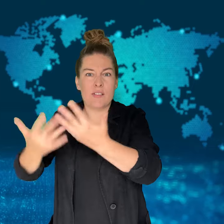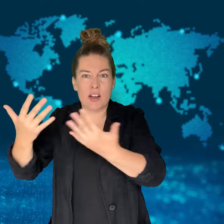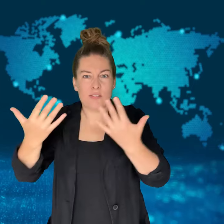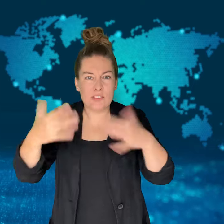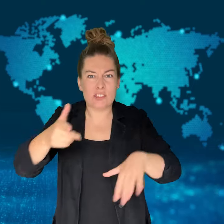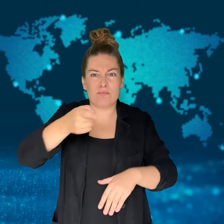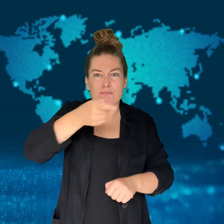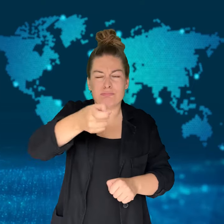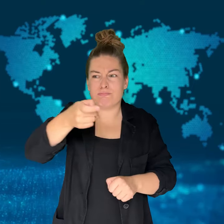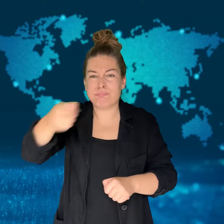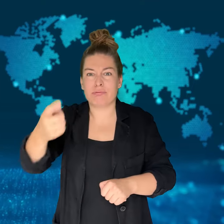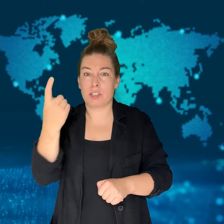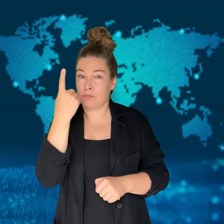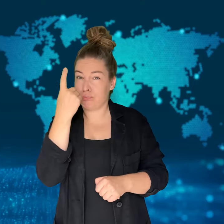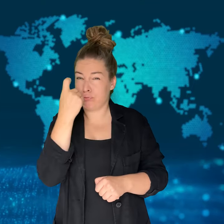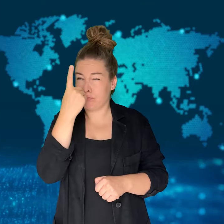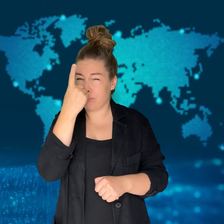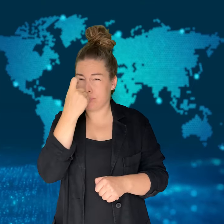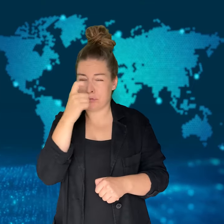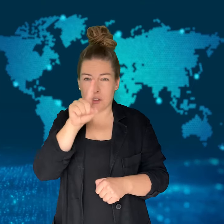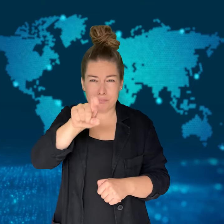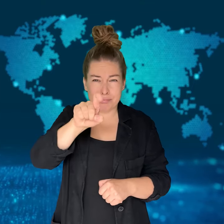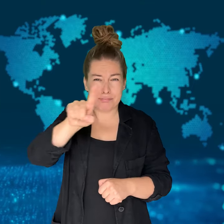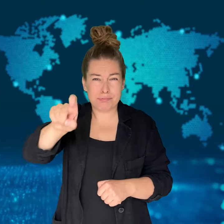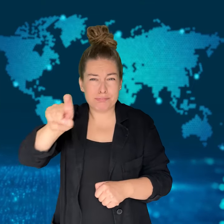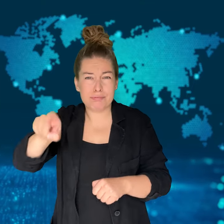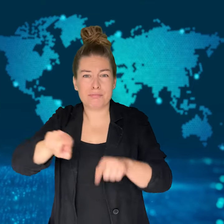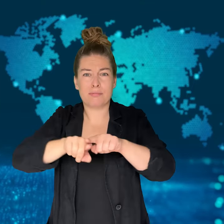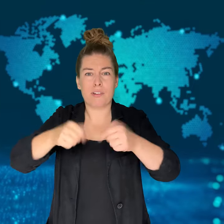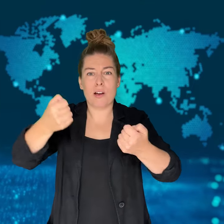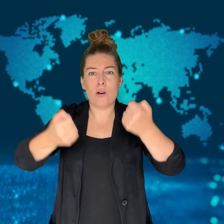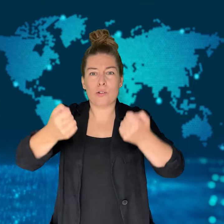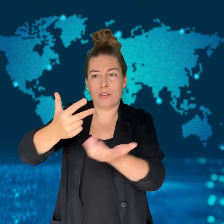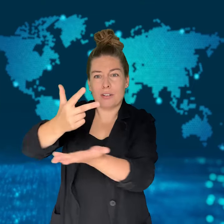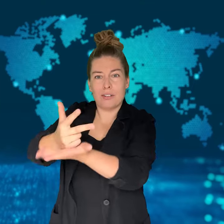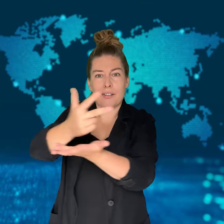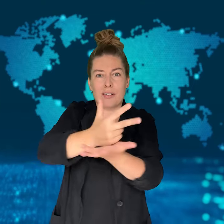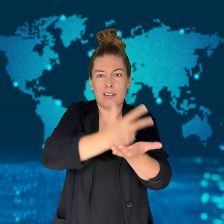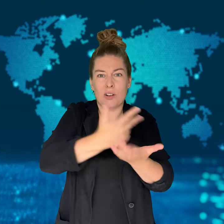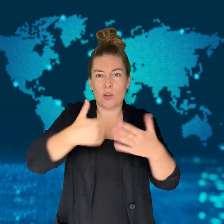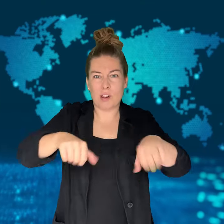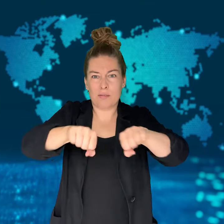and set fires in several homes.